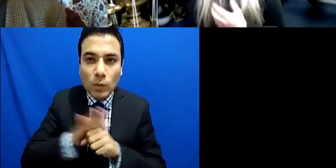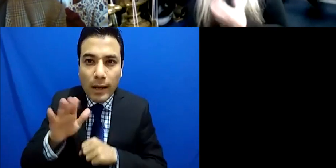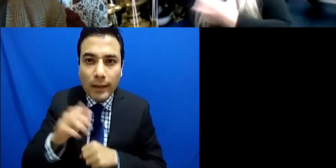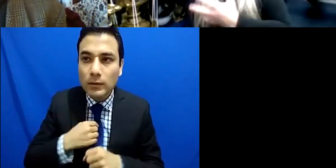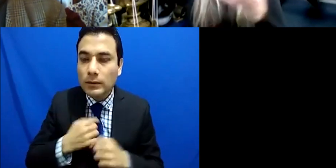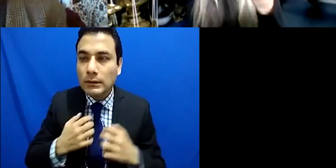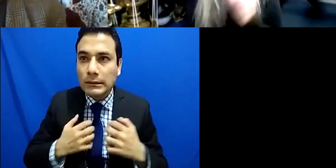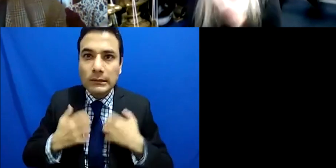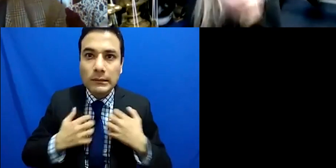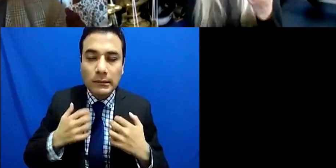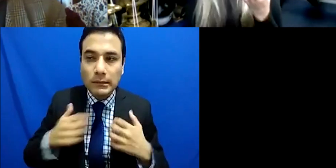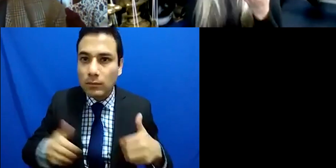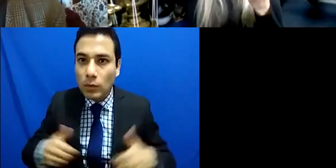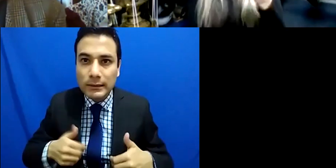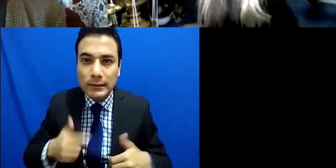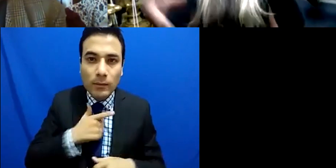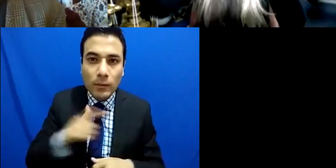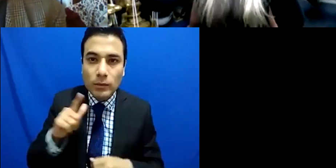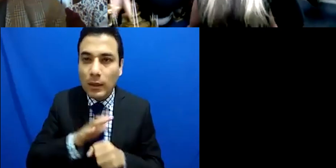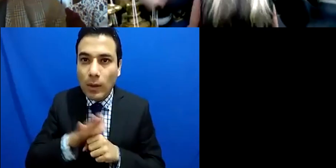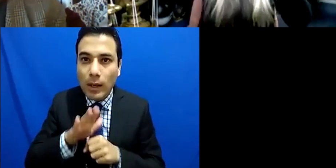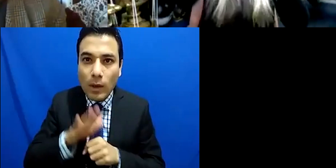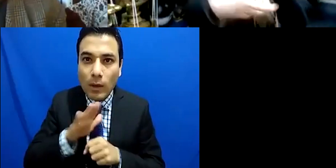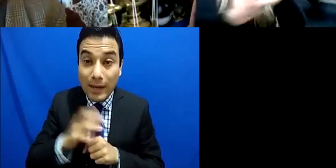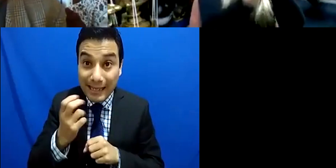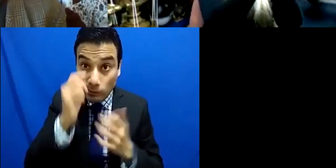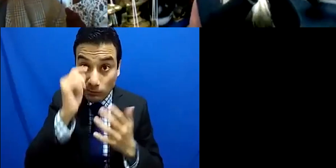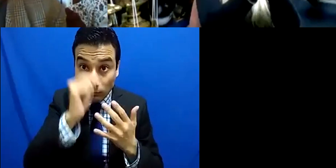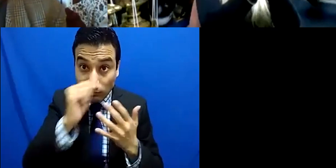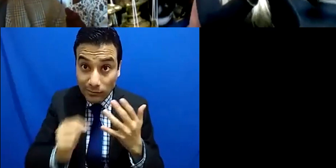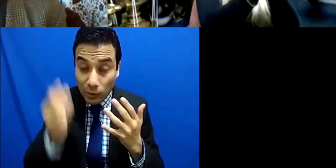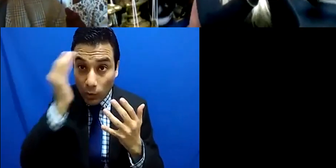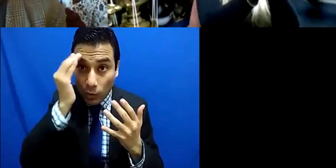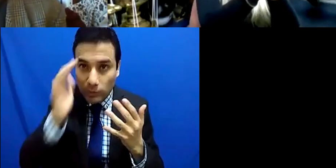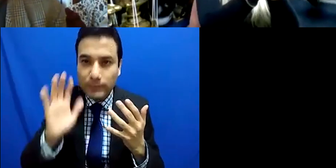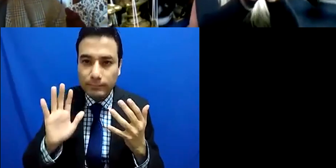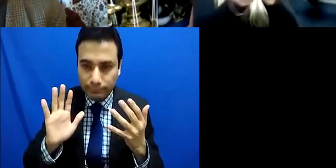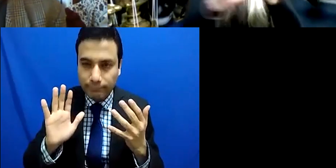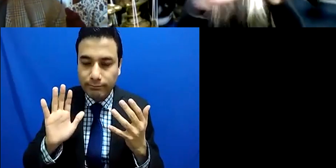allowing people to know that so that then they can best support that situation someone else might be